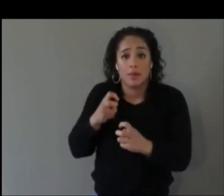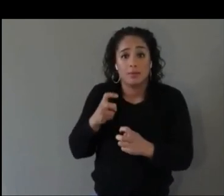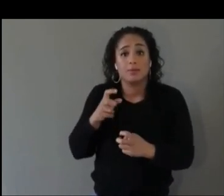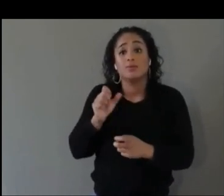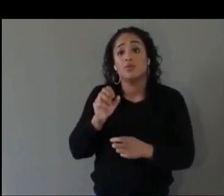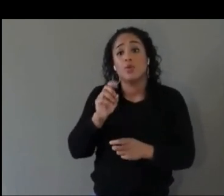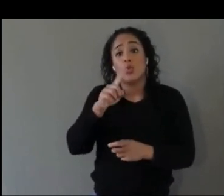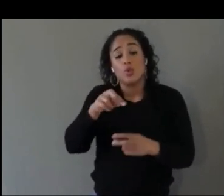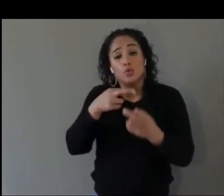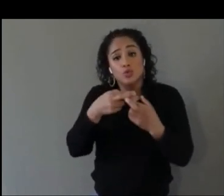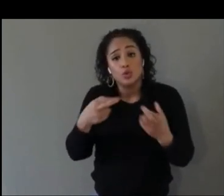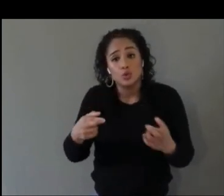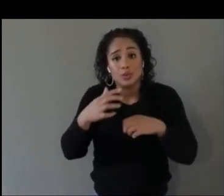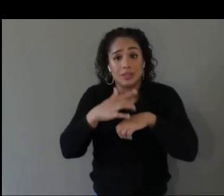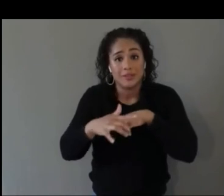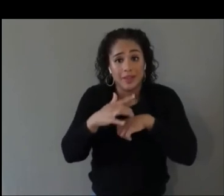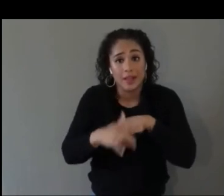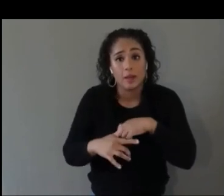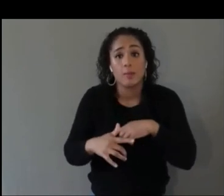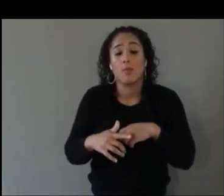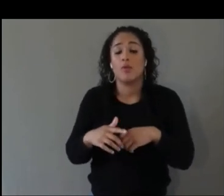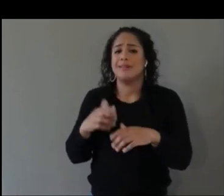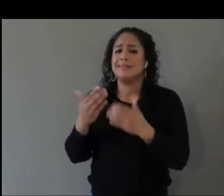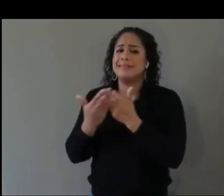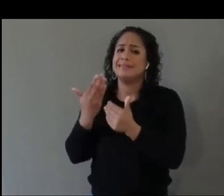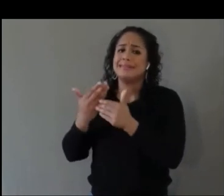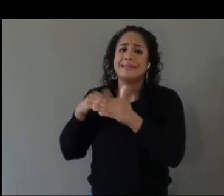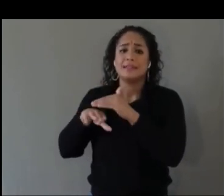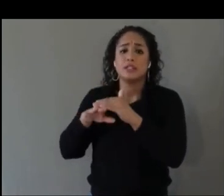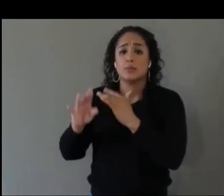accessible online was something that I think is super helpful.